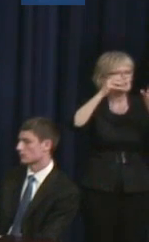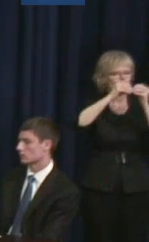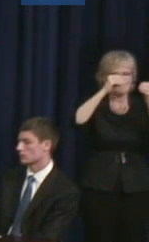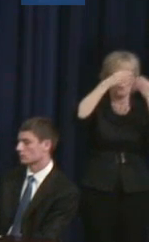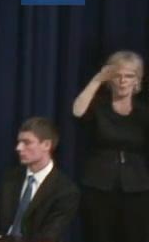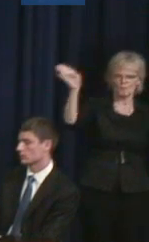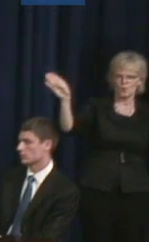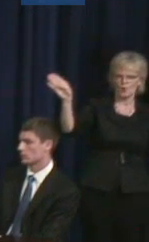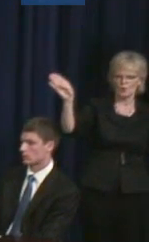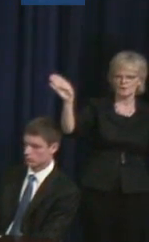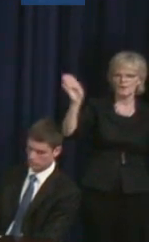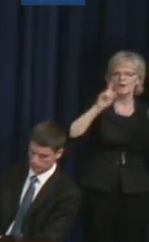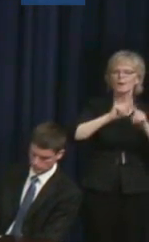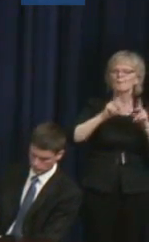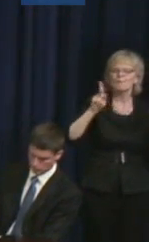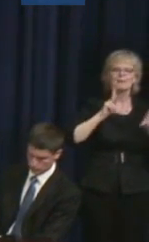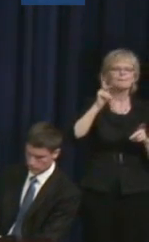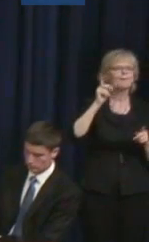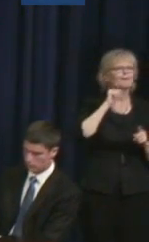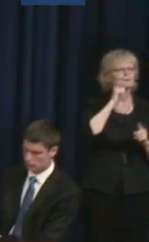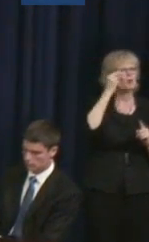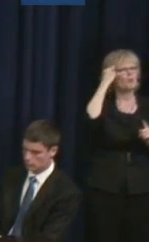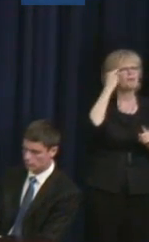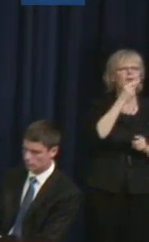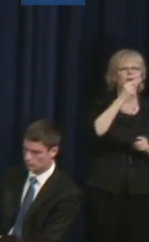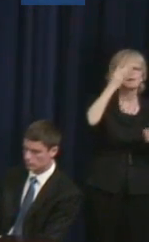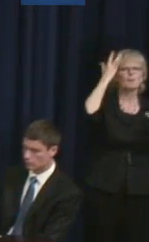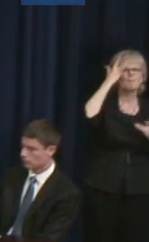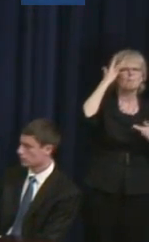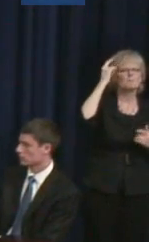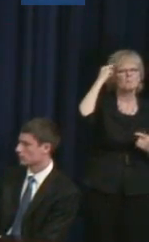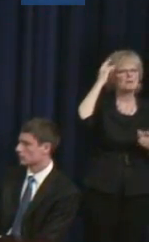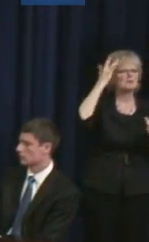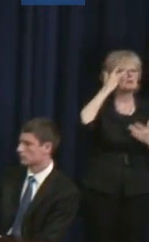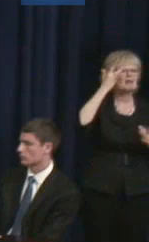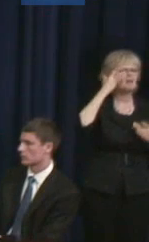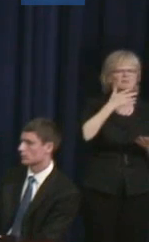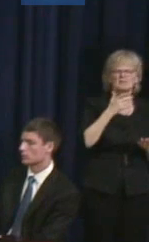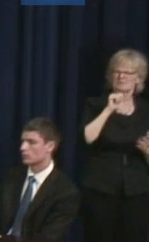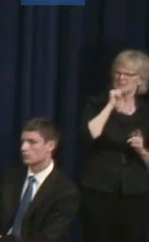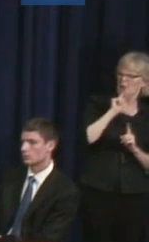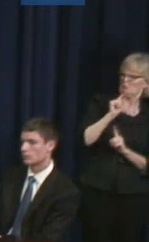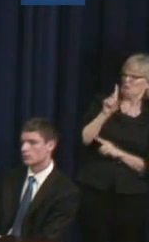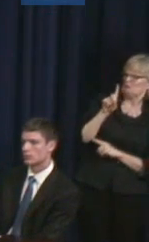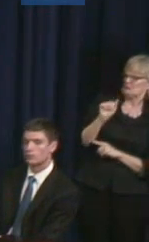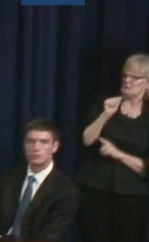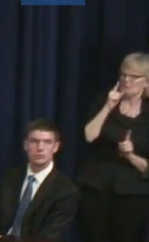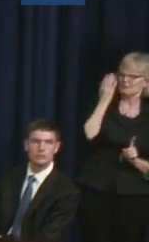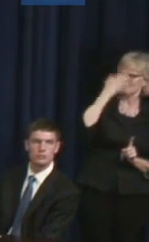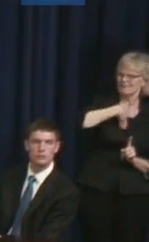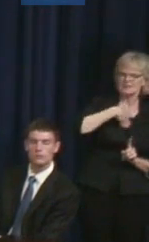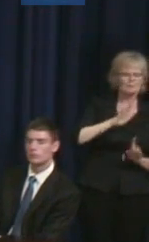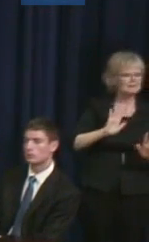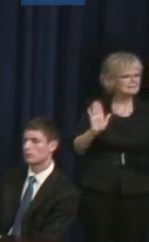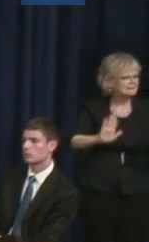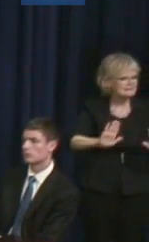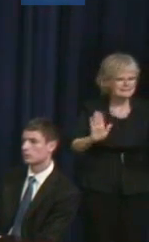associate mental illness as a disability, considering that it's an invisible one. And so, I think that we need to associate that, because